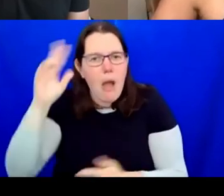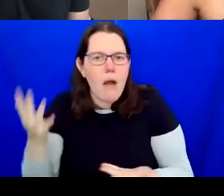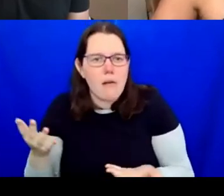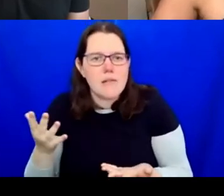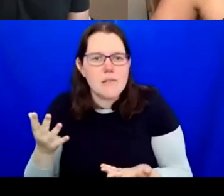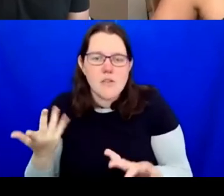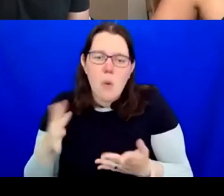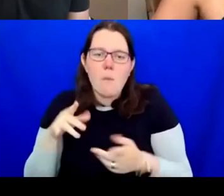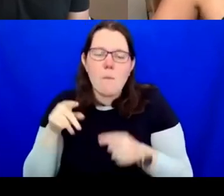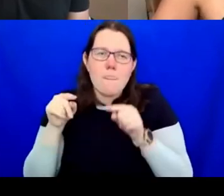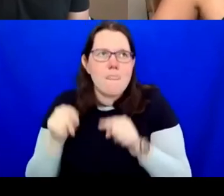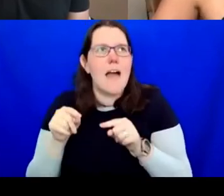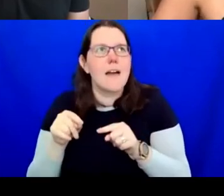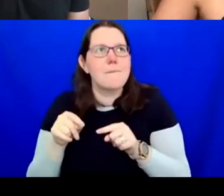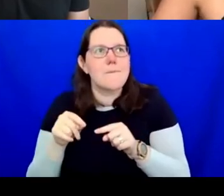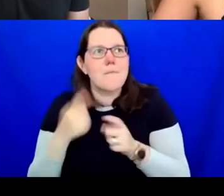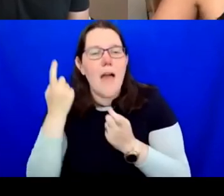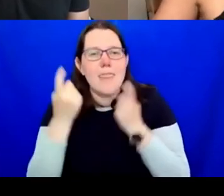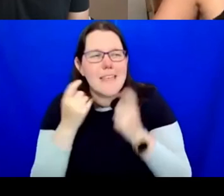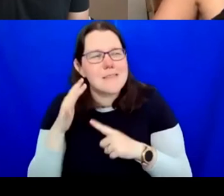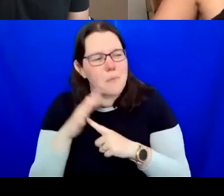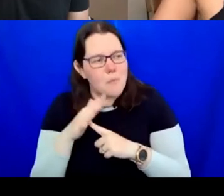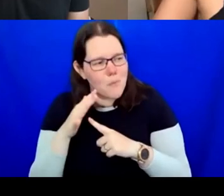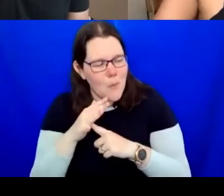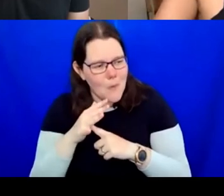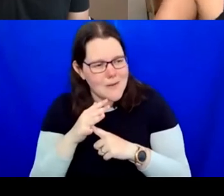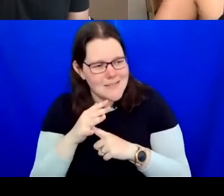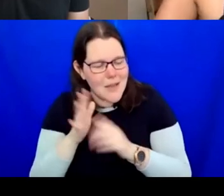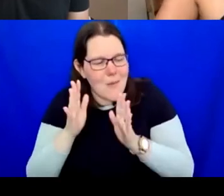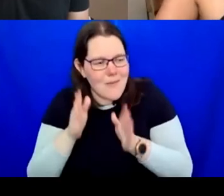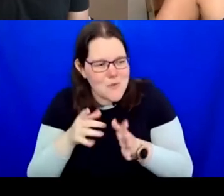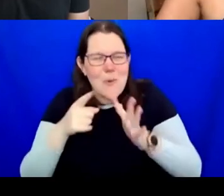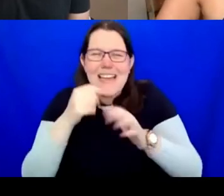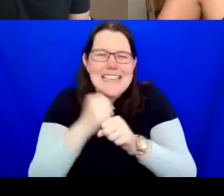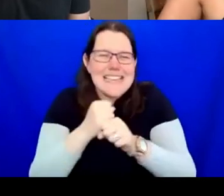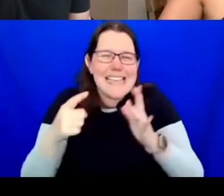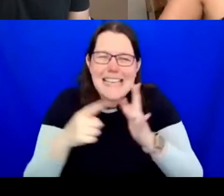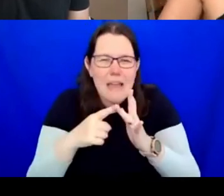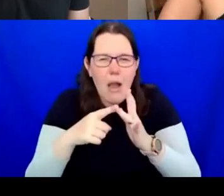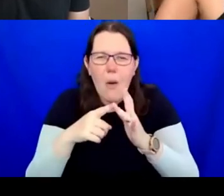when you're able to let go of this ego driven everybody wants to be famous, everybody wants